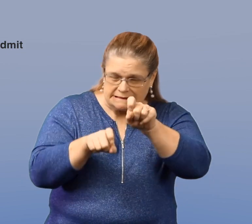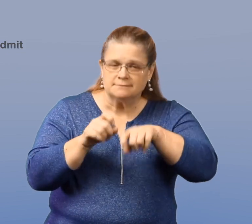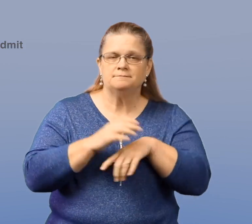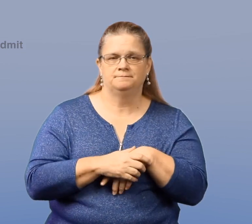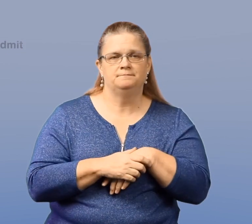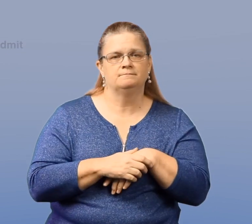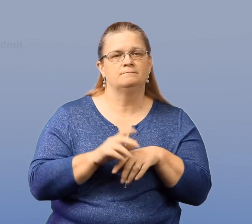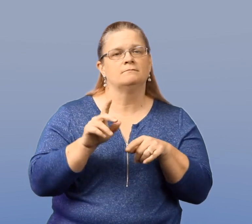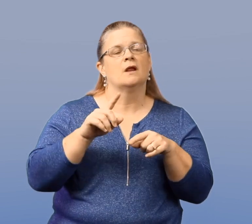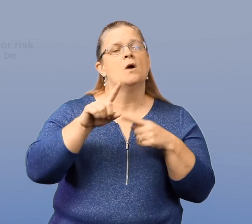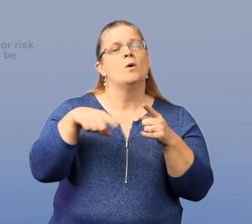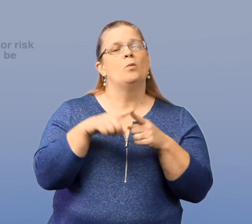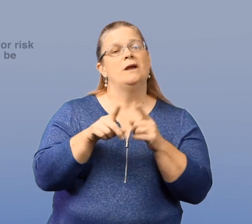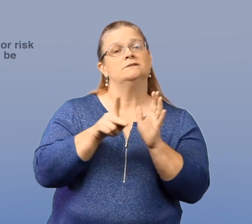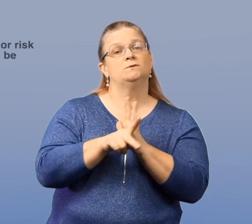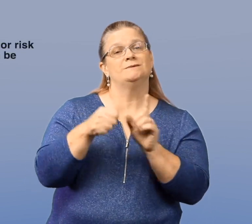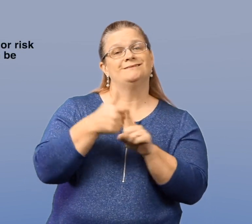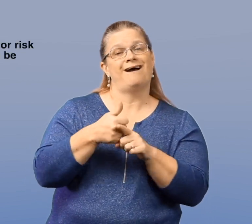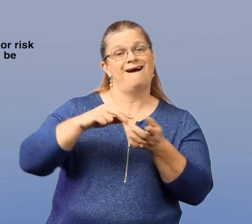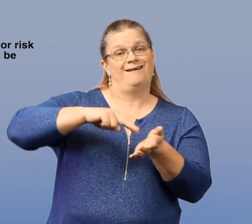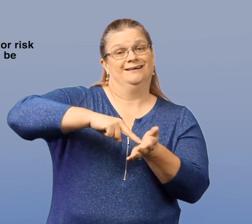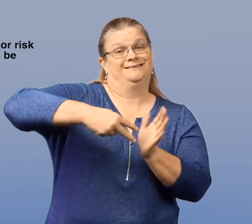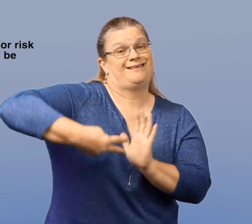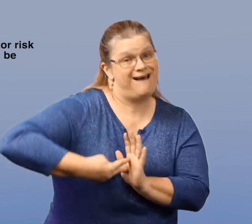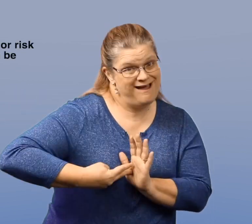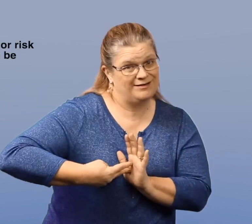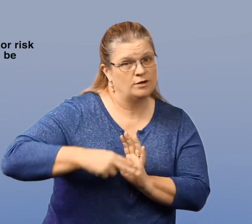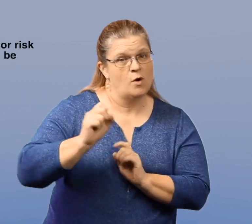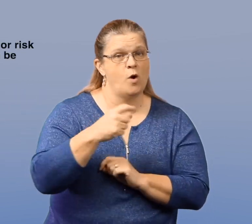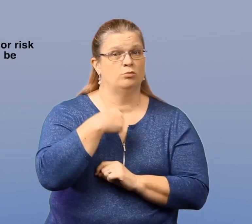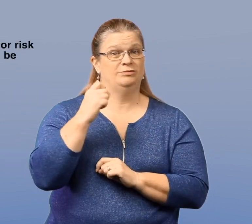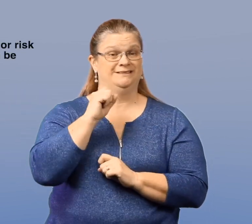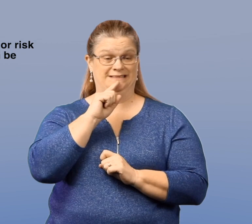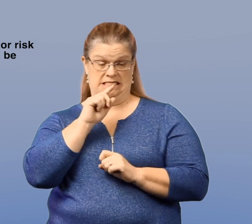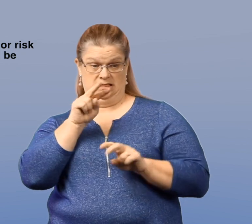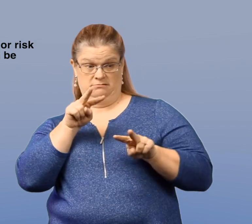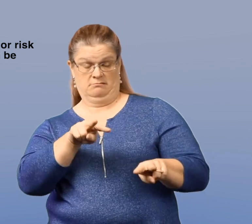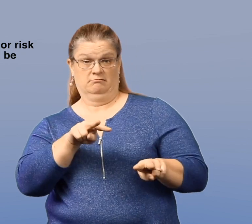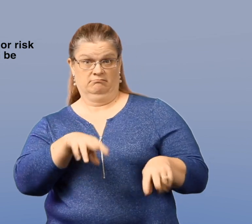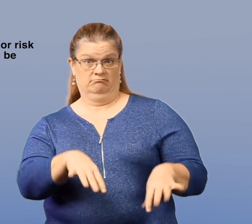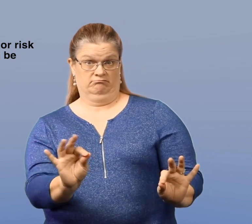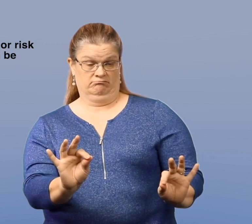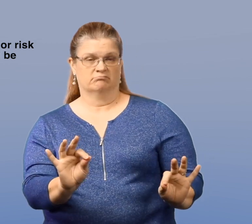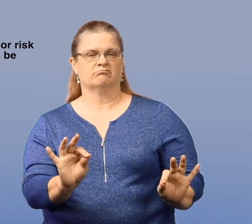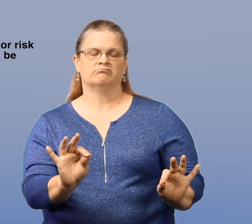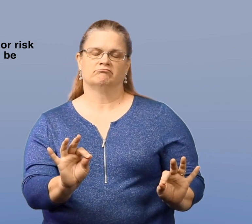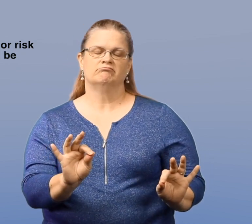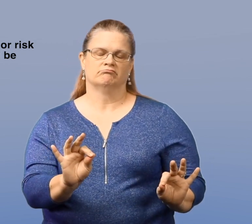and ask the important questions when a suicide attempt or risk for that has been noted.